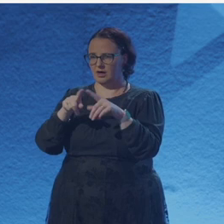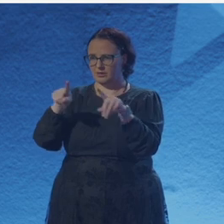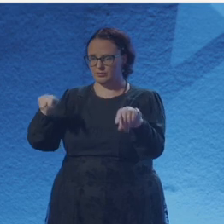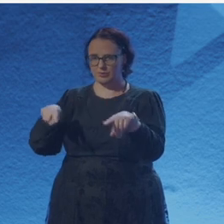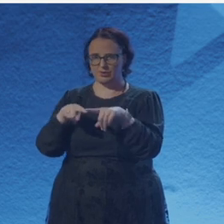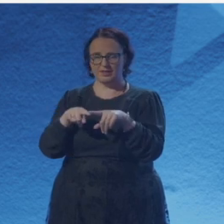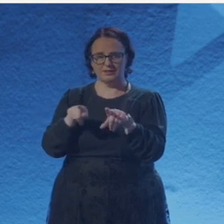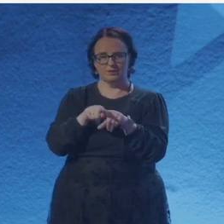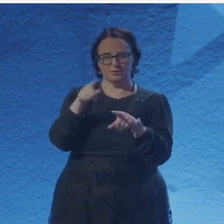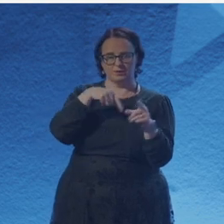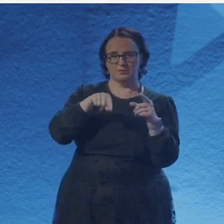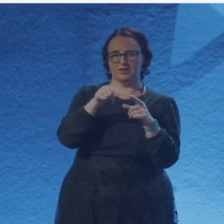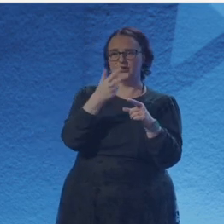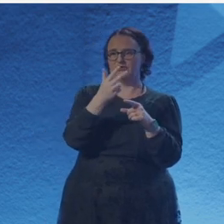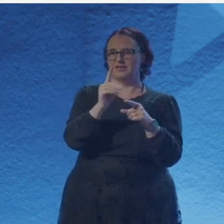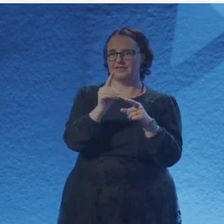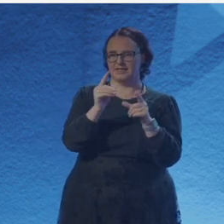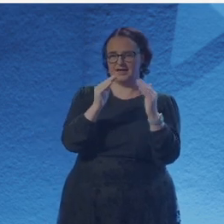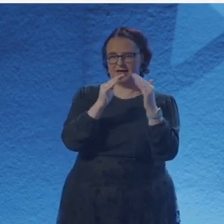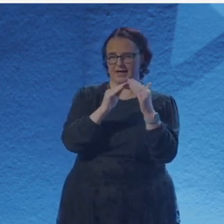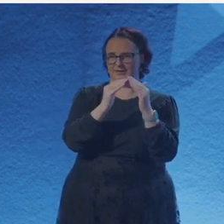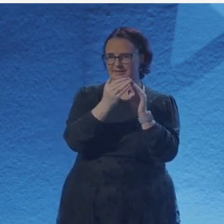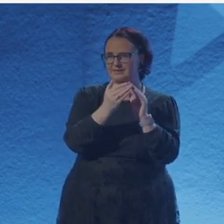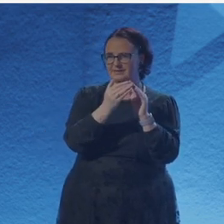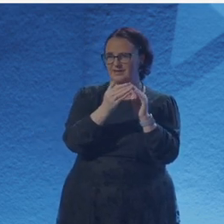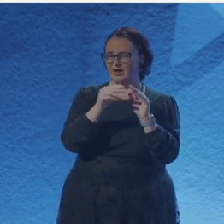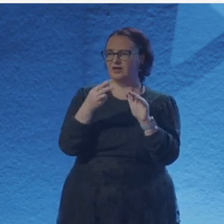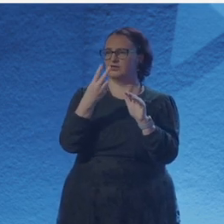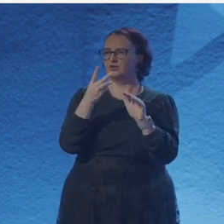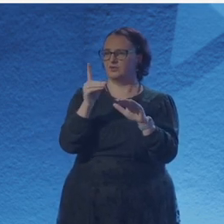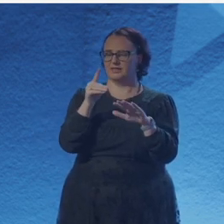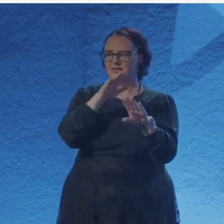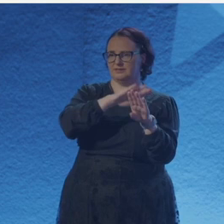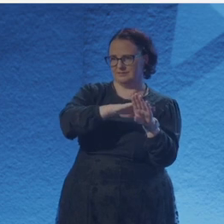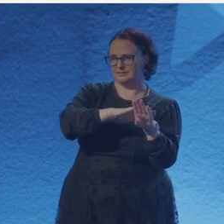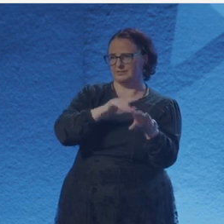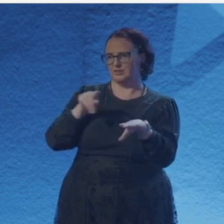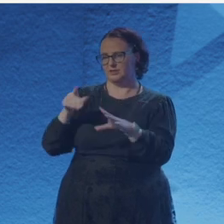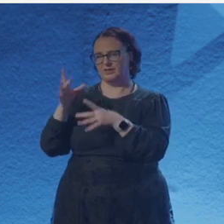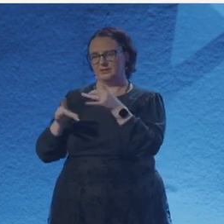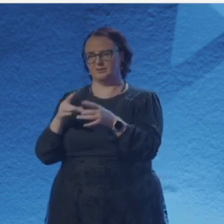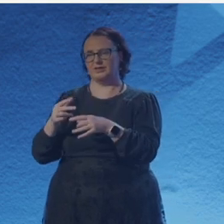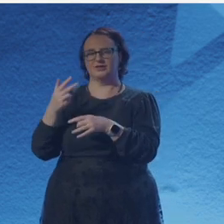because we live in three spatial dimensions. And she was able to create models of the four dimensions